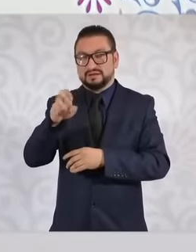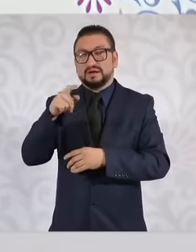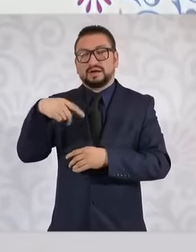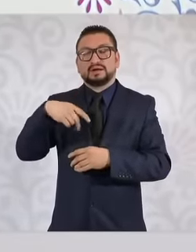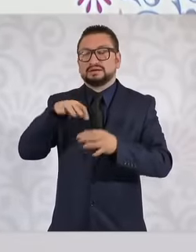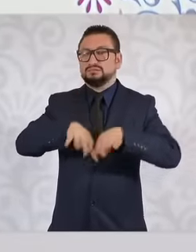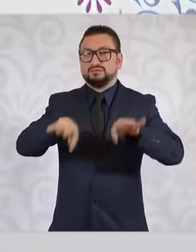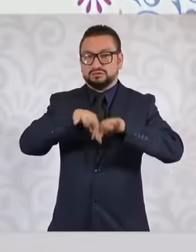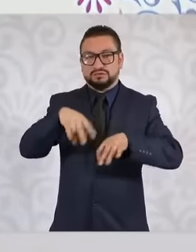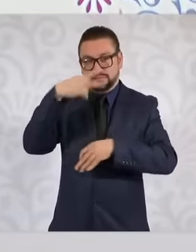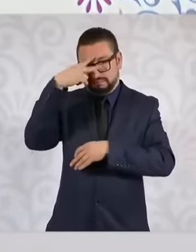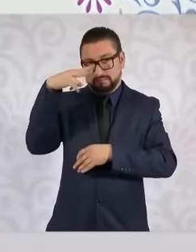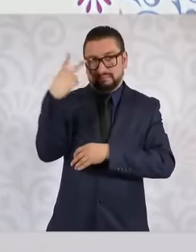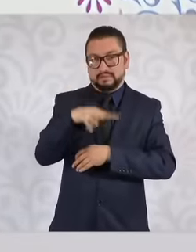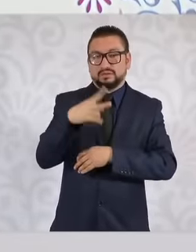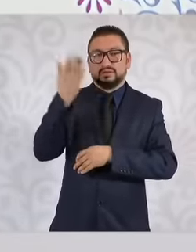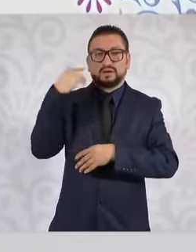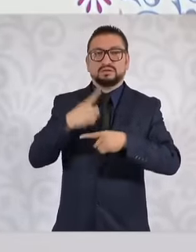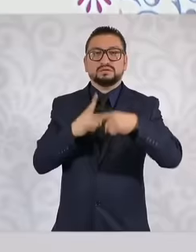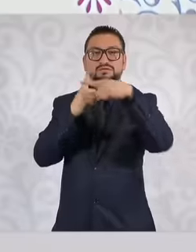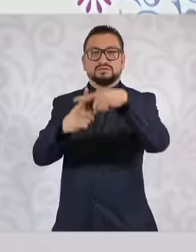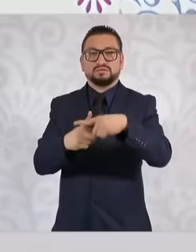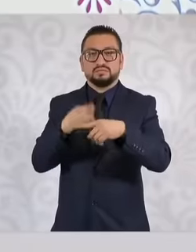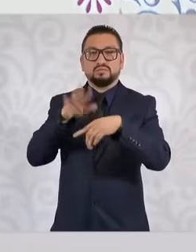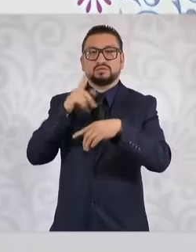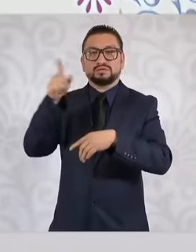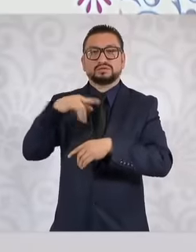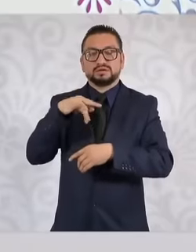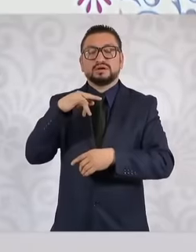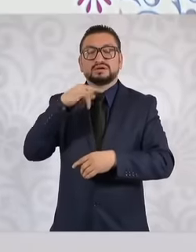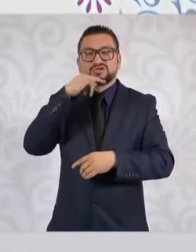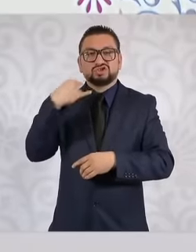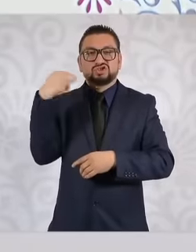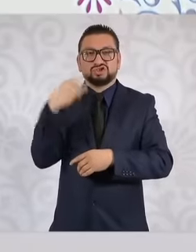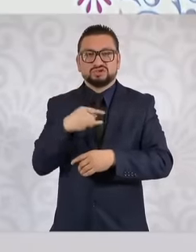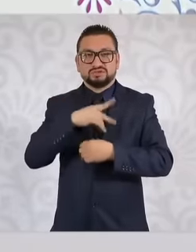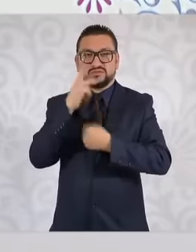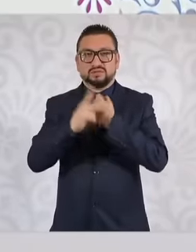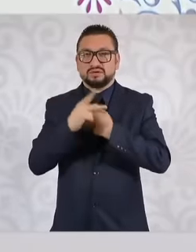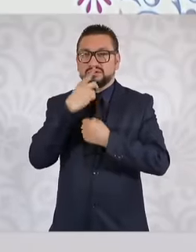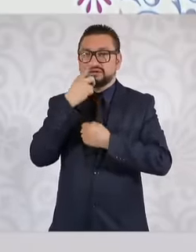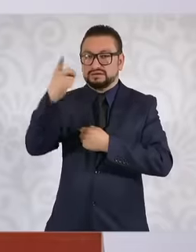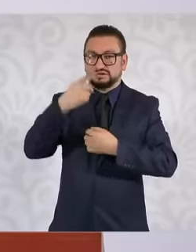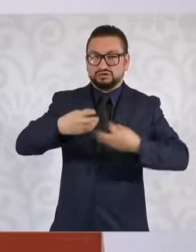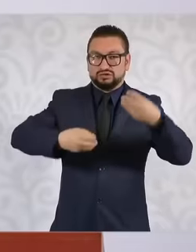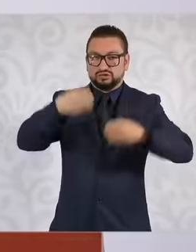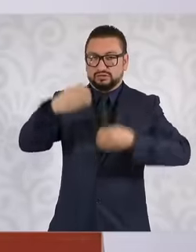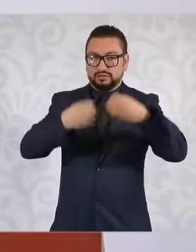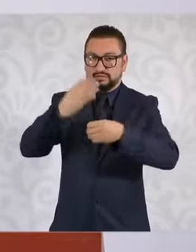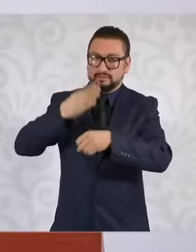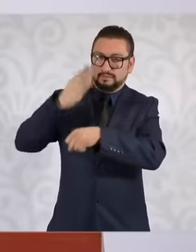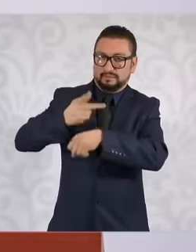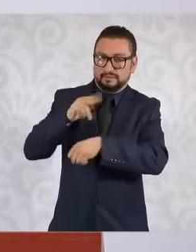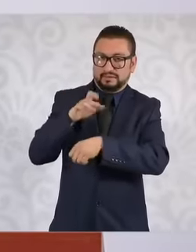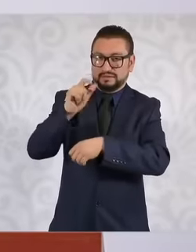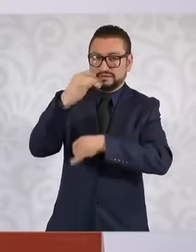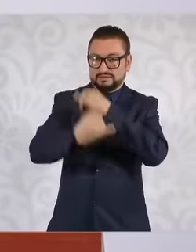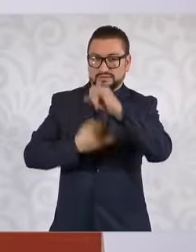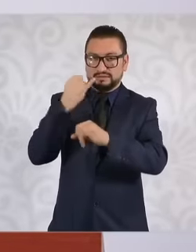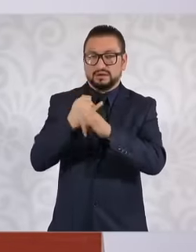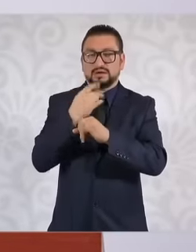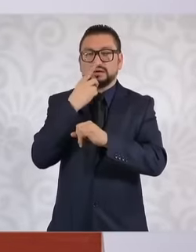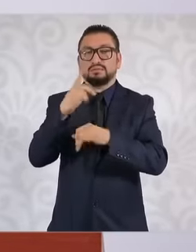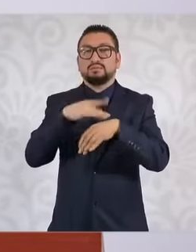a request that Chile made to the International Criminal Court because the issue is that Israel in